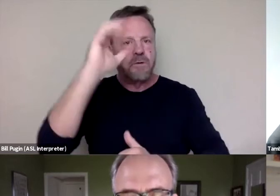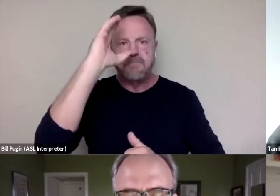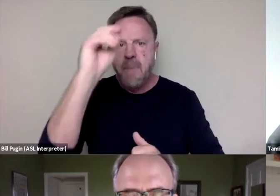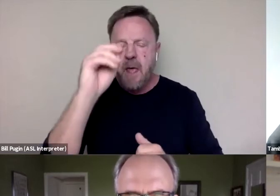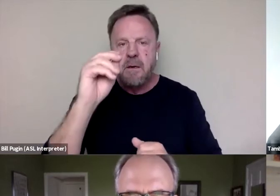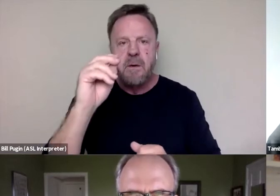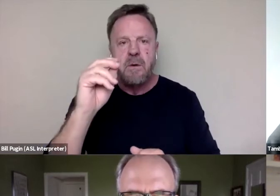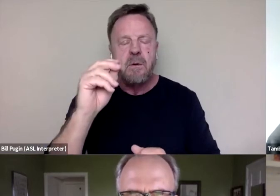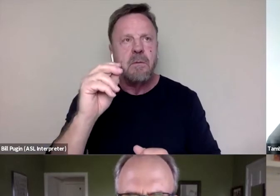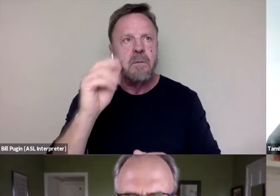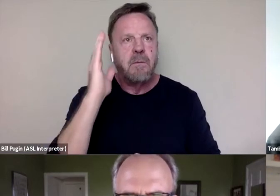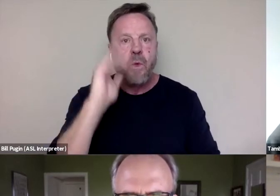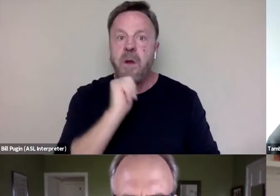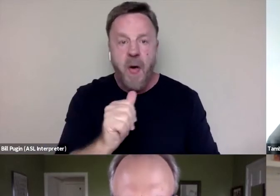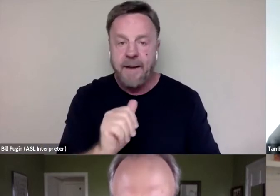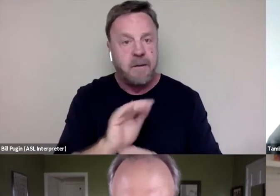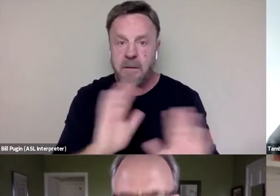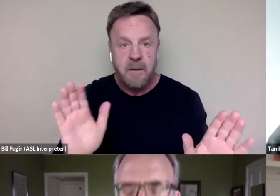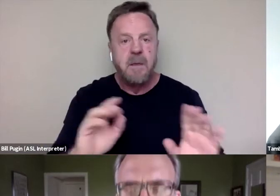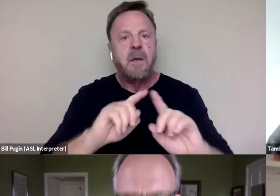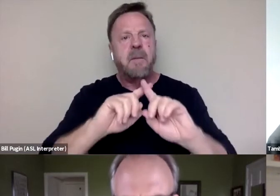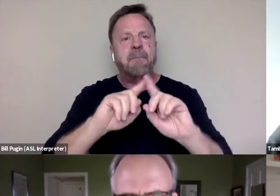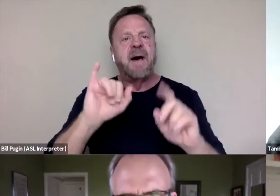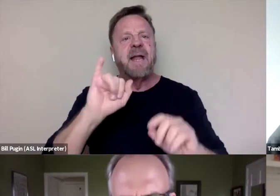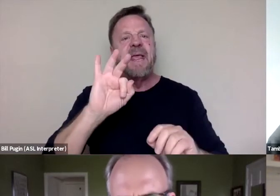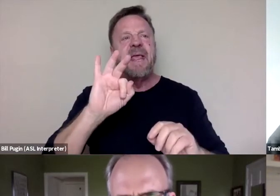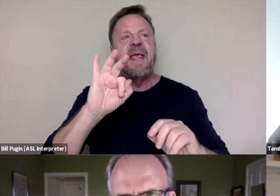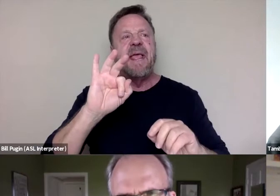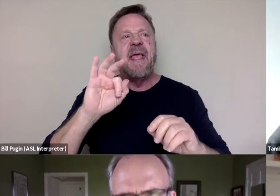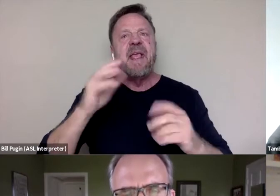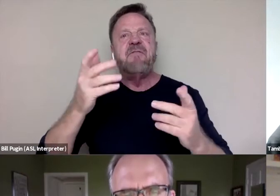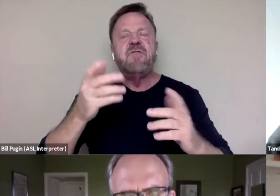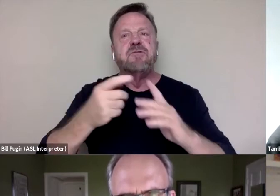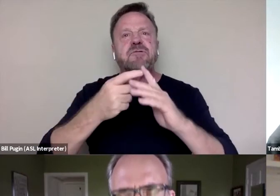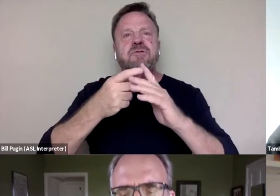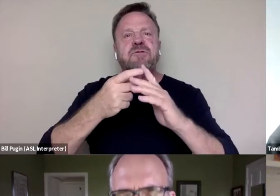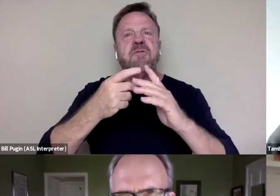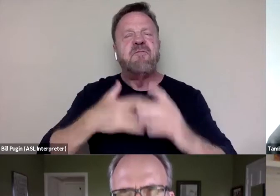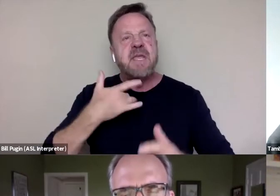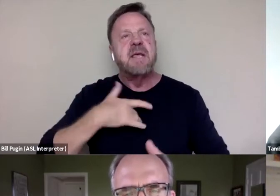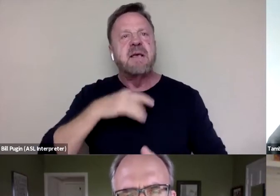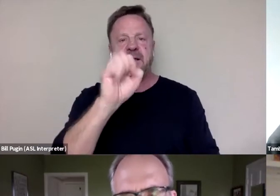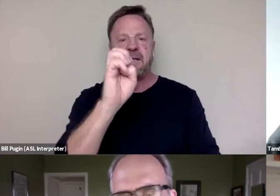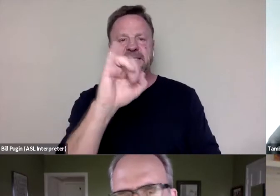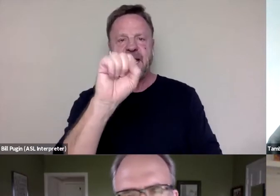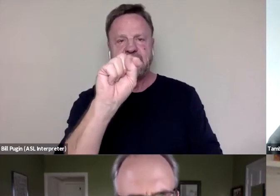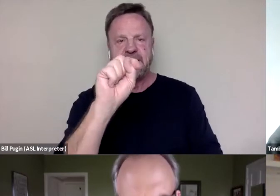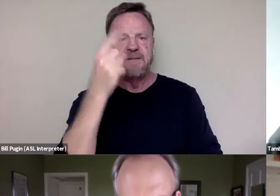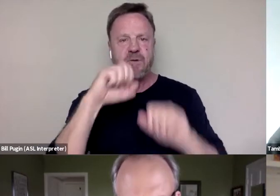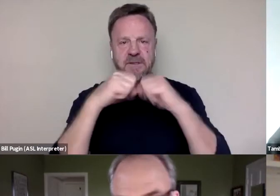But if you lay the sexist groundwork for society, you allow people who are predators.